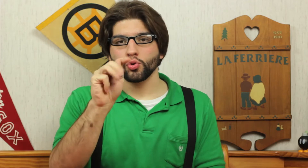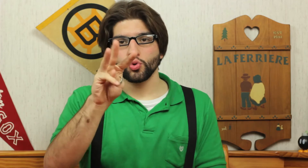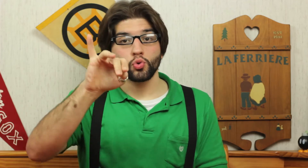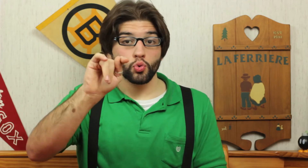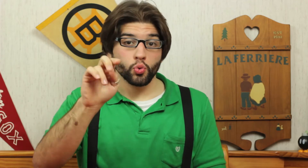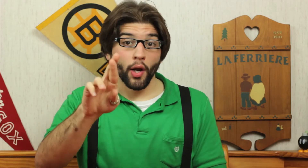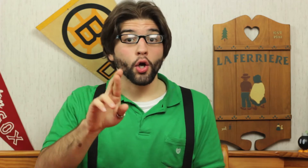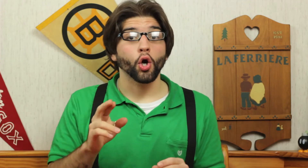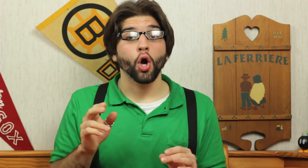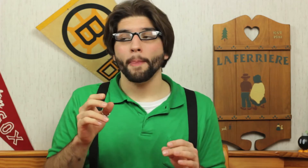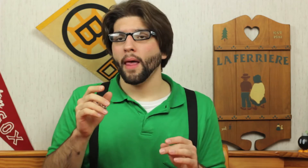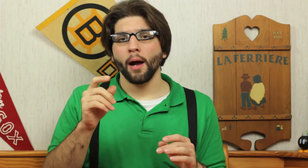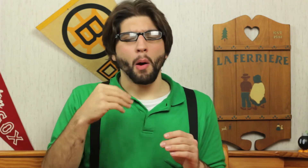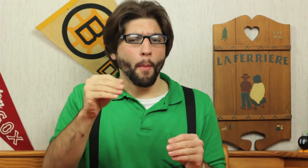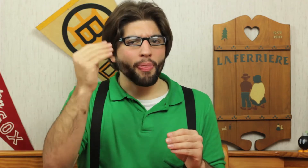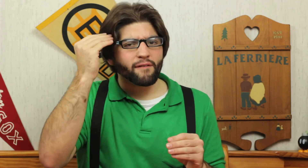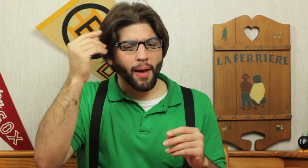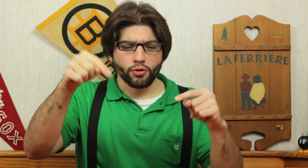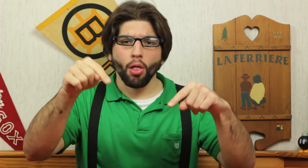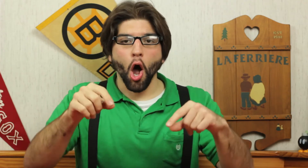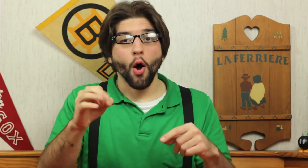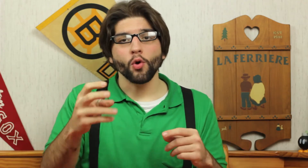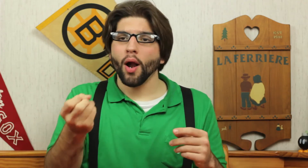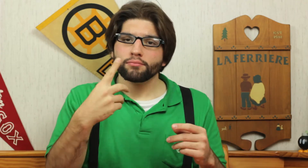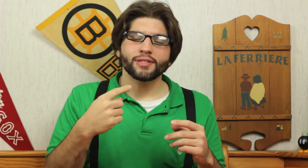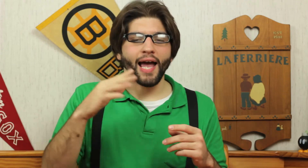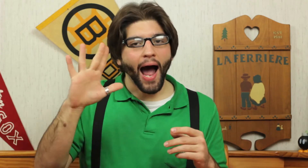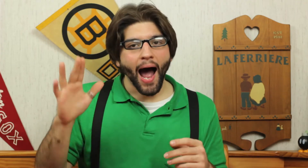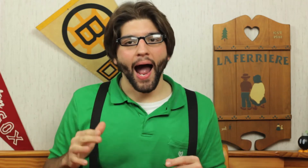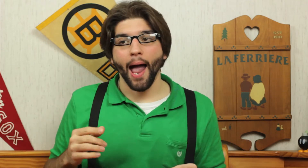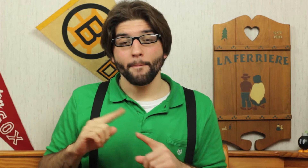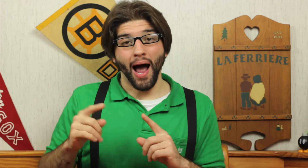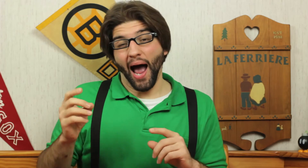I will put the information below if you want to message me and say hi.